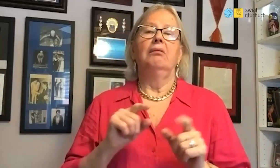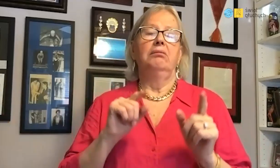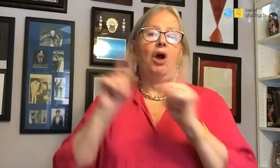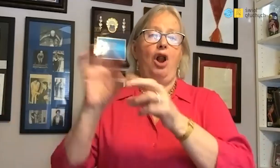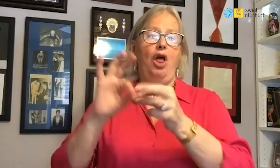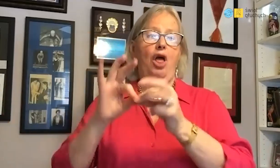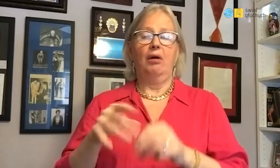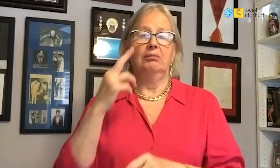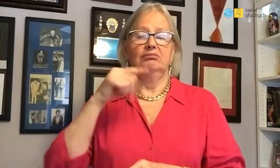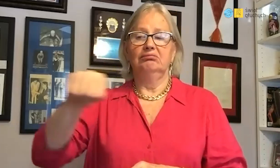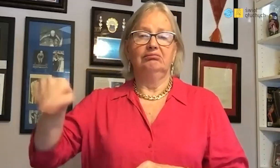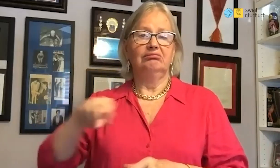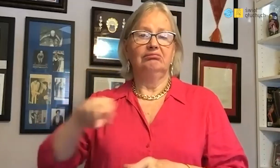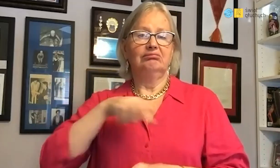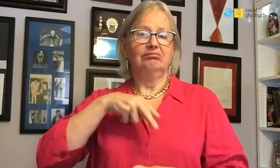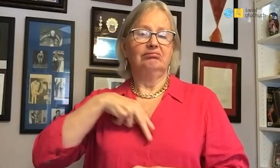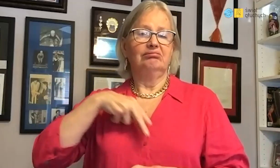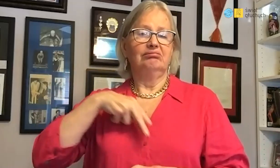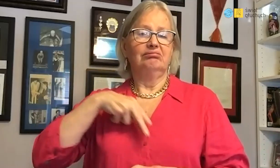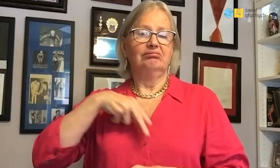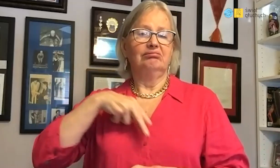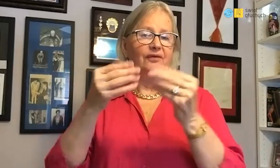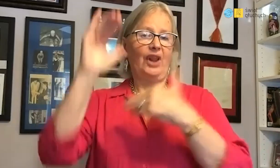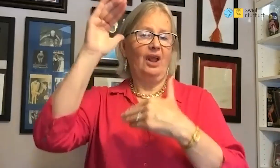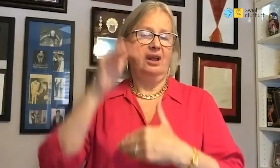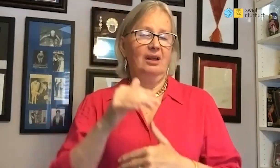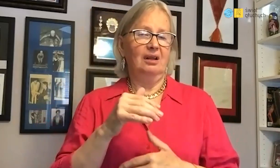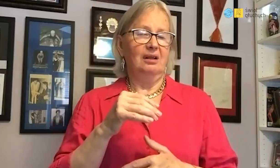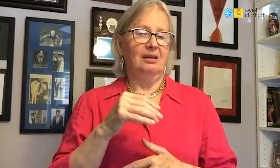But thanks to that when we went to We won more medals at the Olympics.